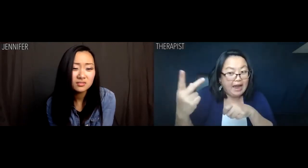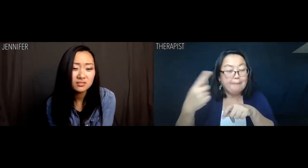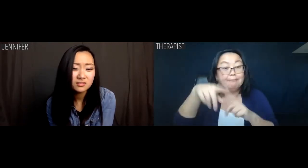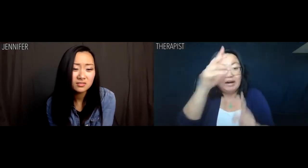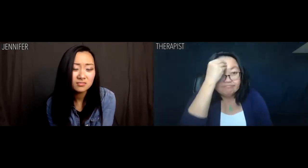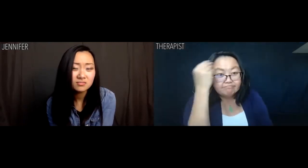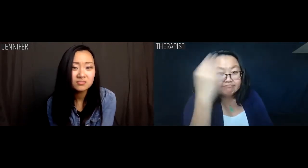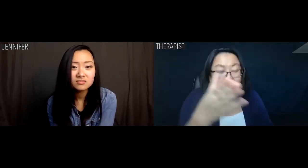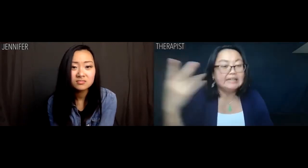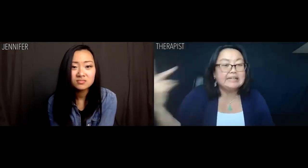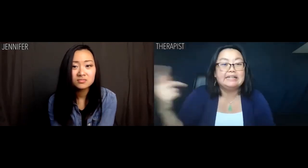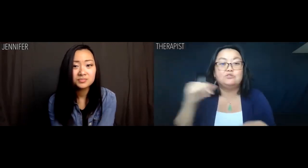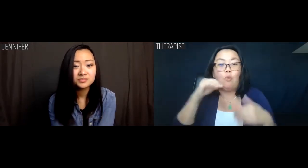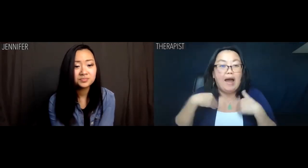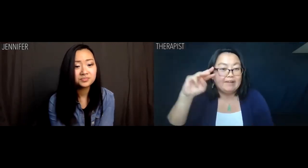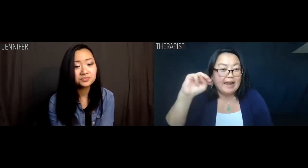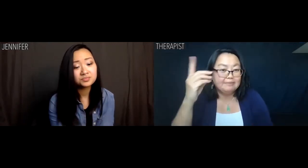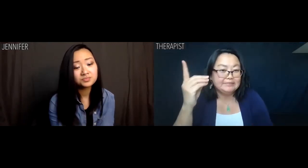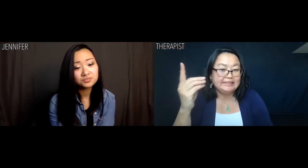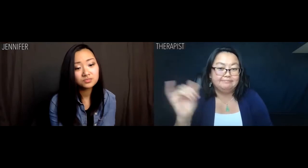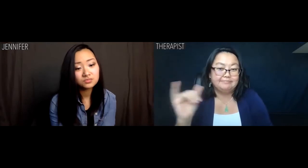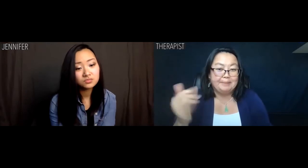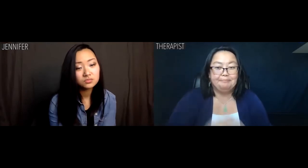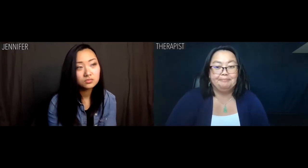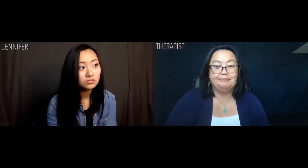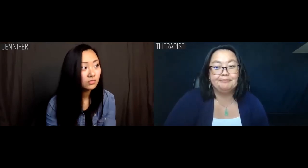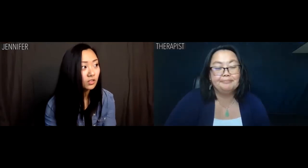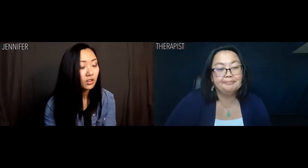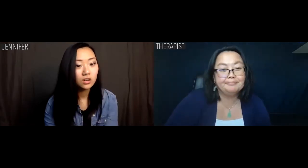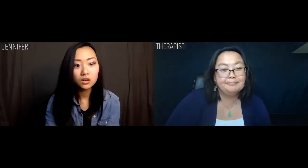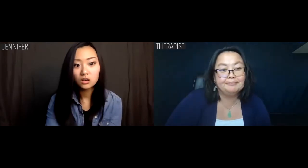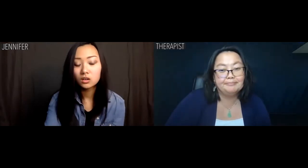Who, by the way, did not have an M.D. either.